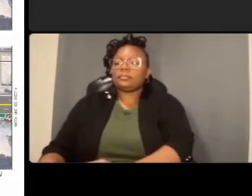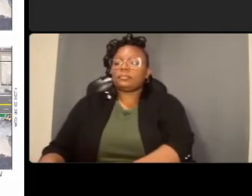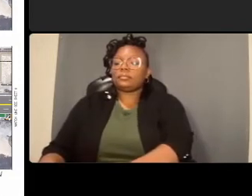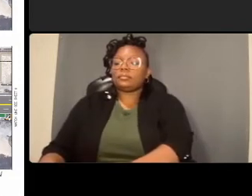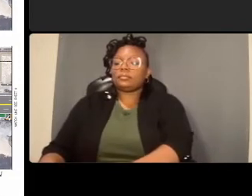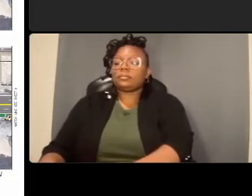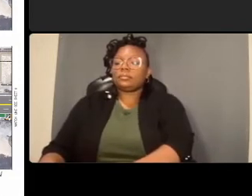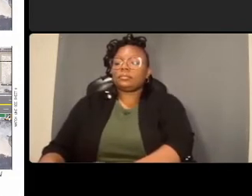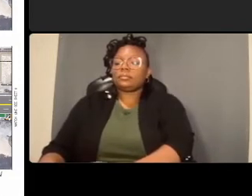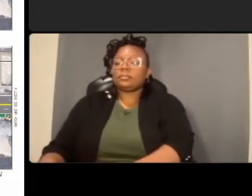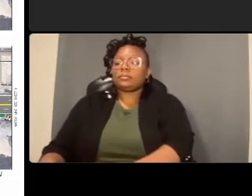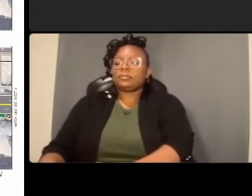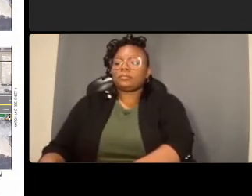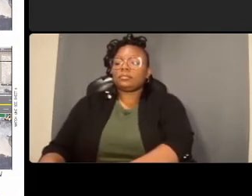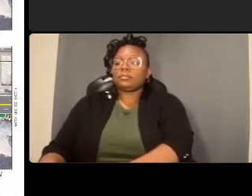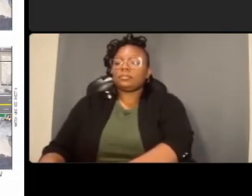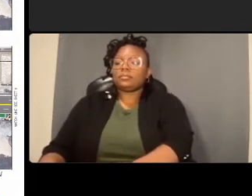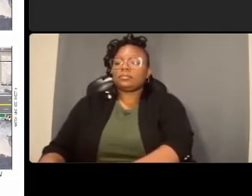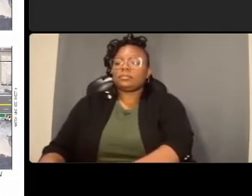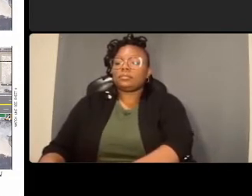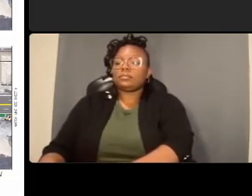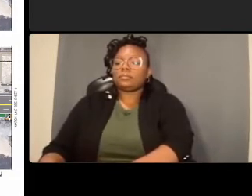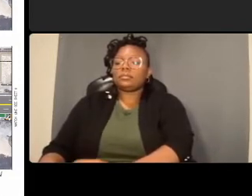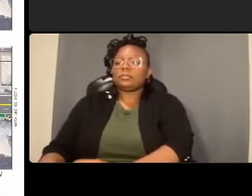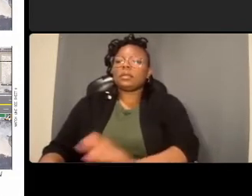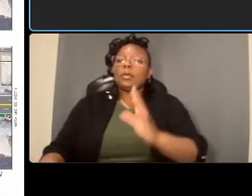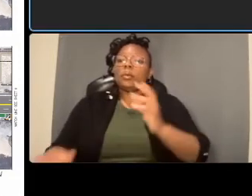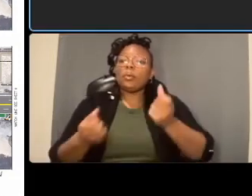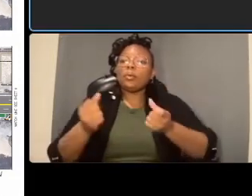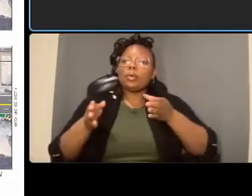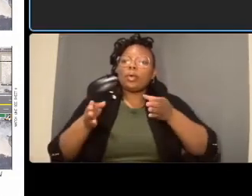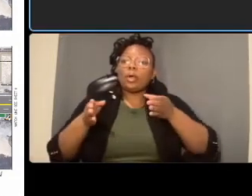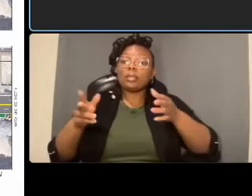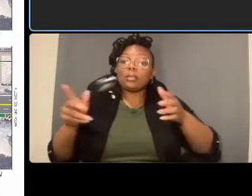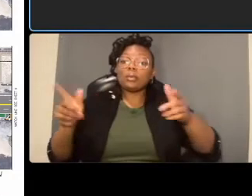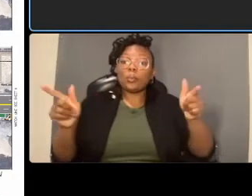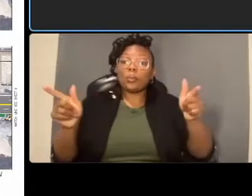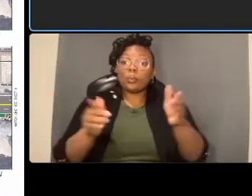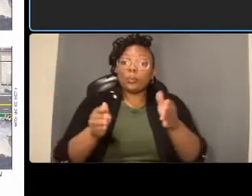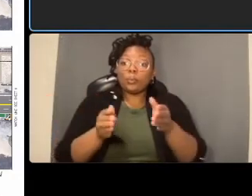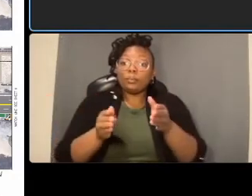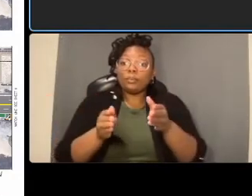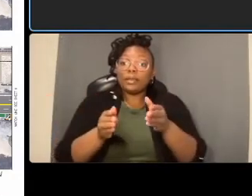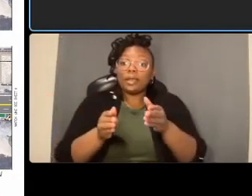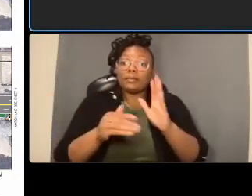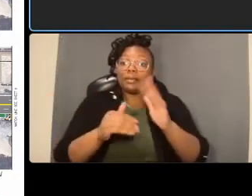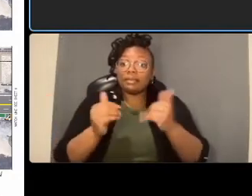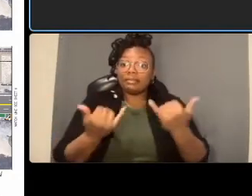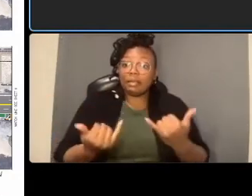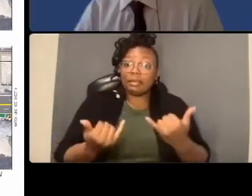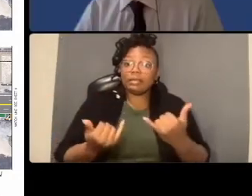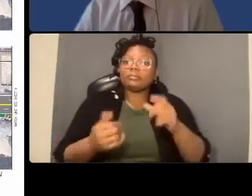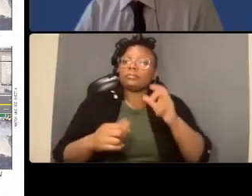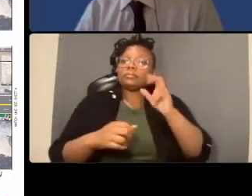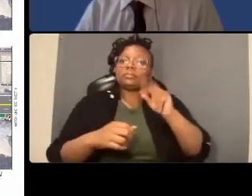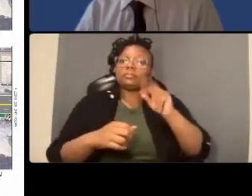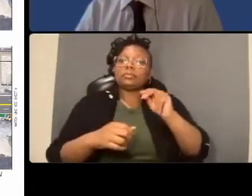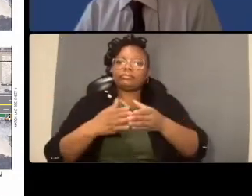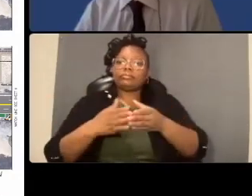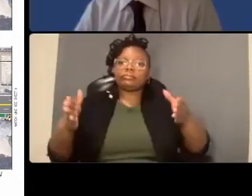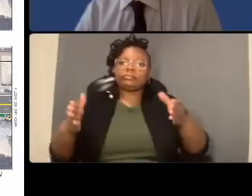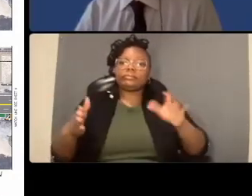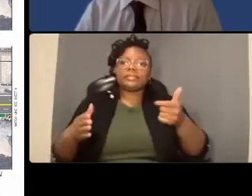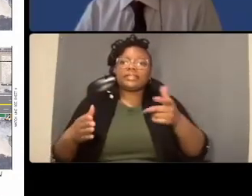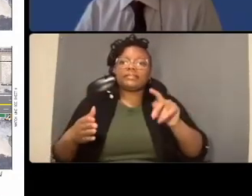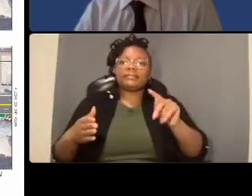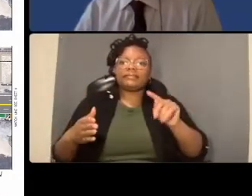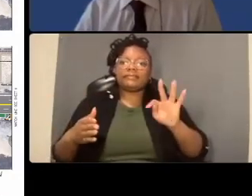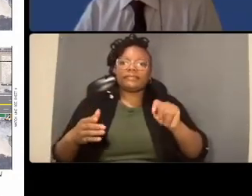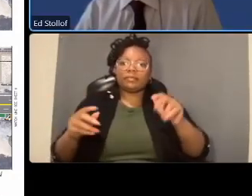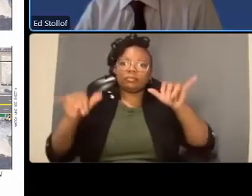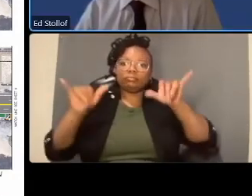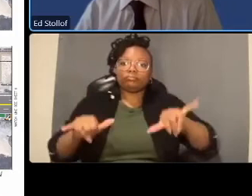no uh they'll be remain at 10 feet uh with one exception uh left turn lanes um can be nine feet